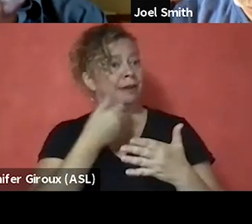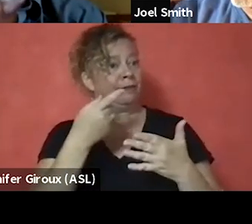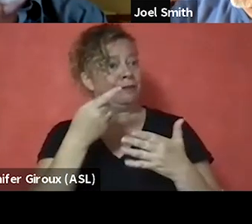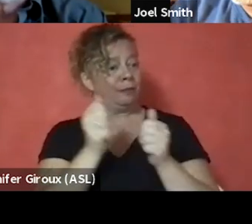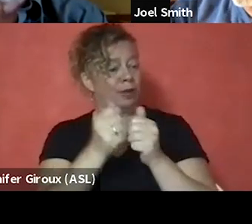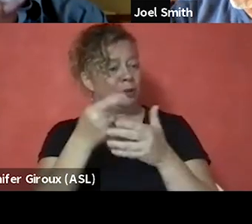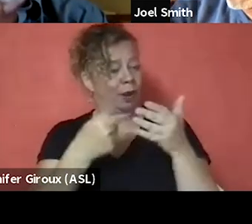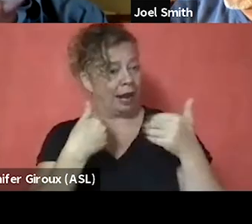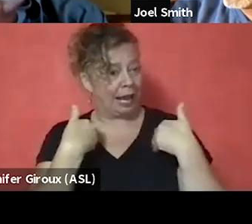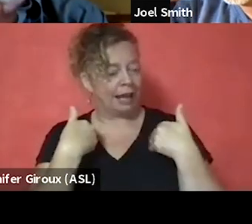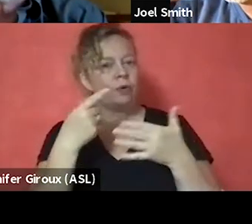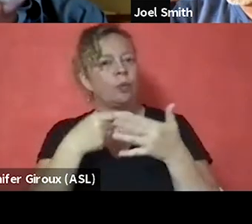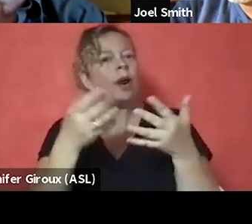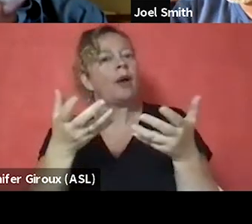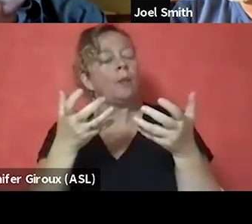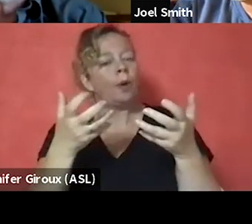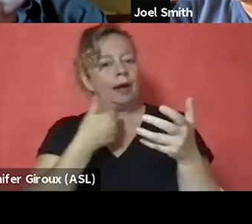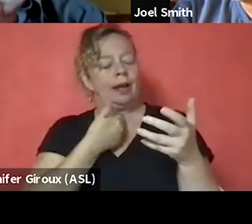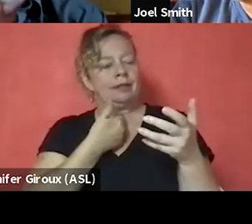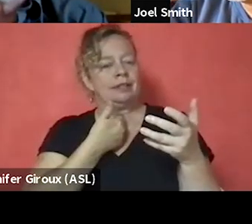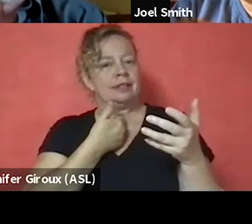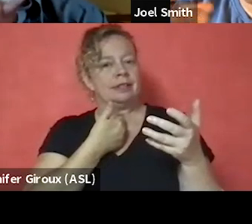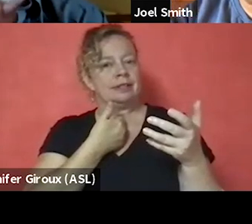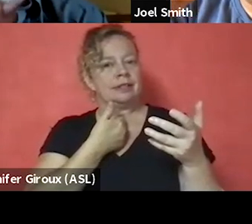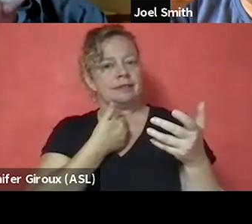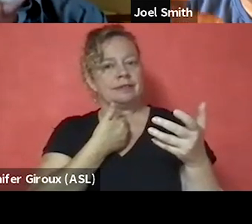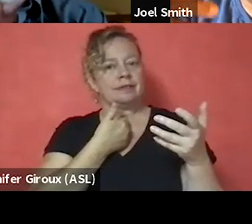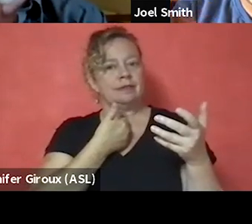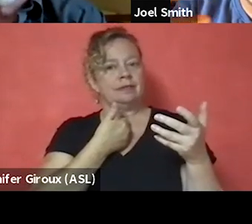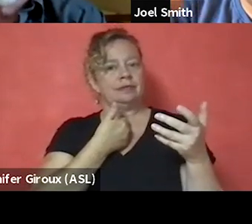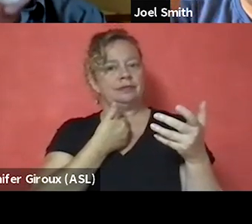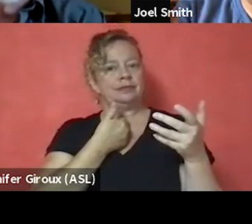What I want is I want the environment to be conducive